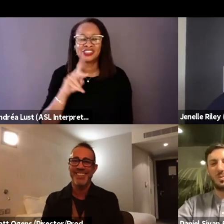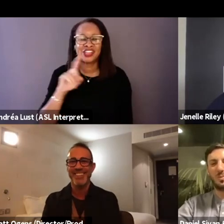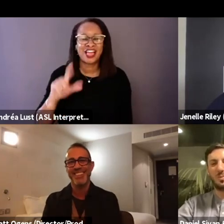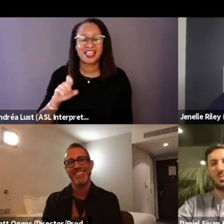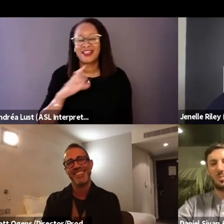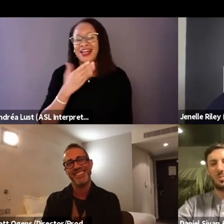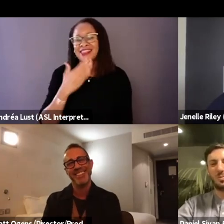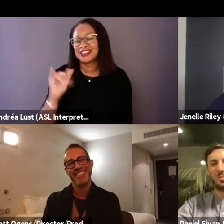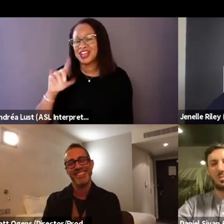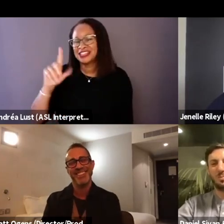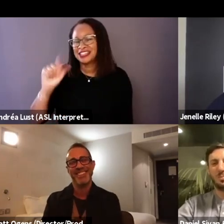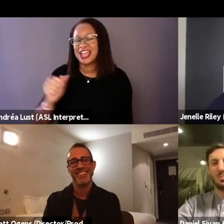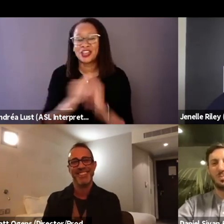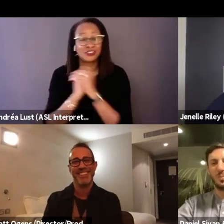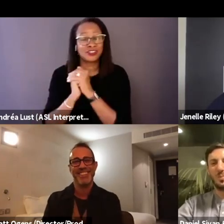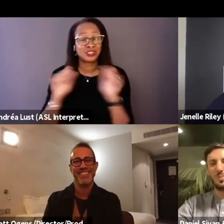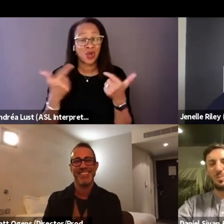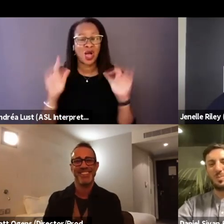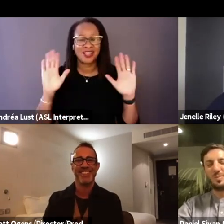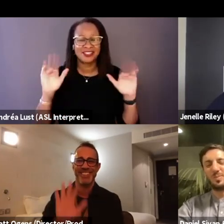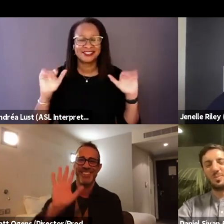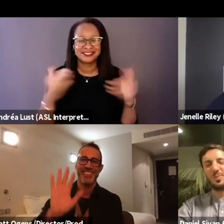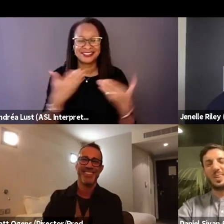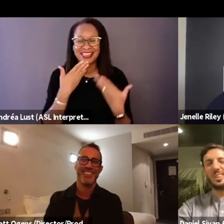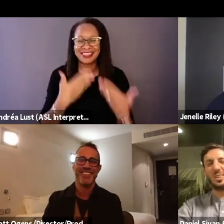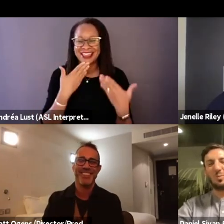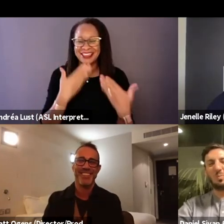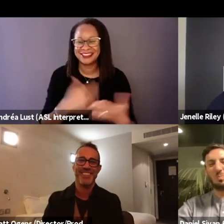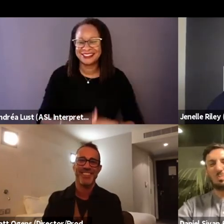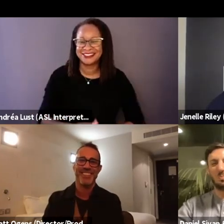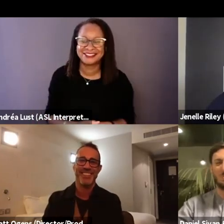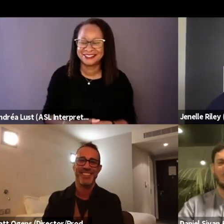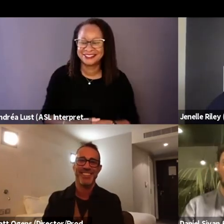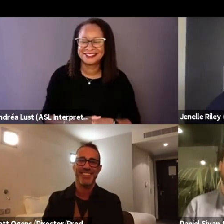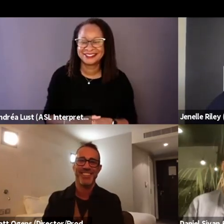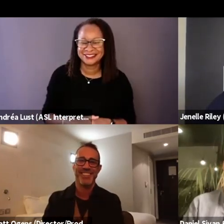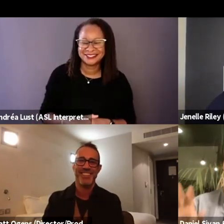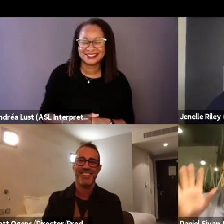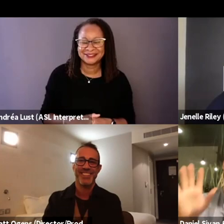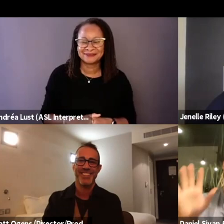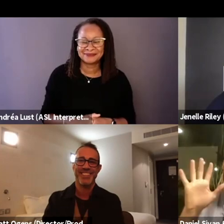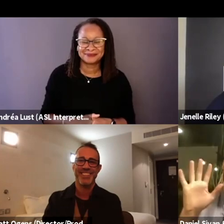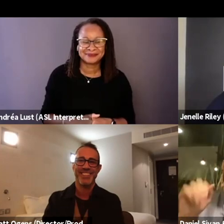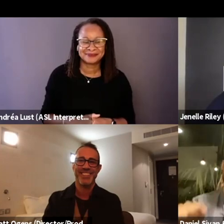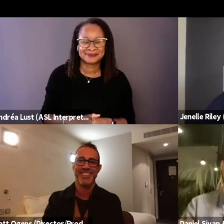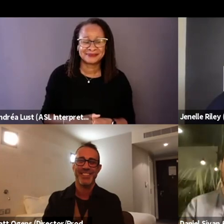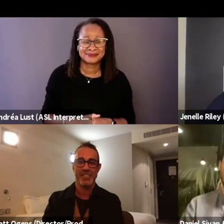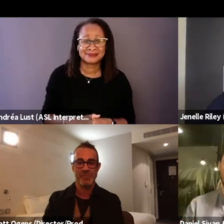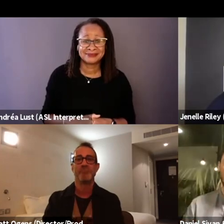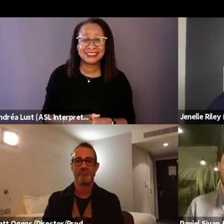congrats to everybody. Thank you very much. - Thanks for having us. Honored to be here, congratulations, everyone. Did I pronounce everyone's names, right?